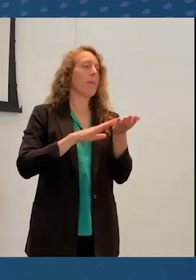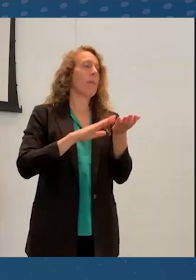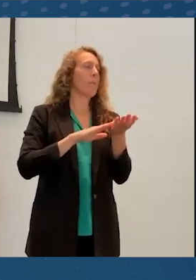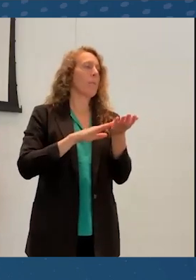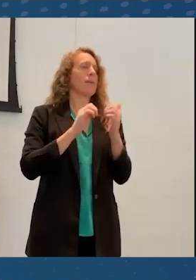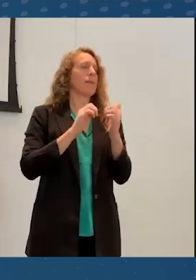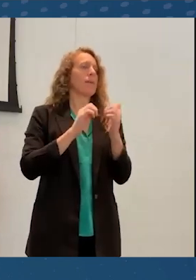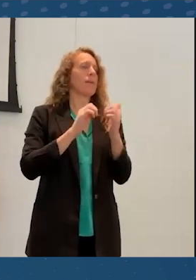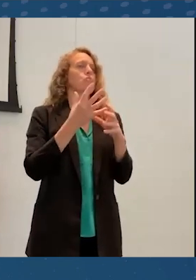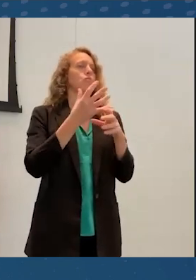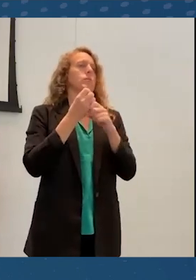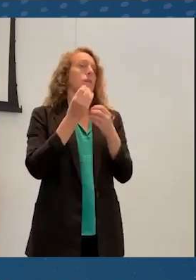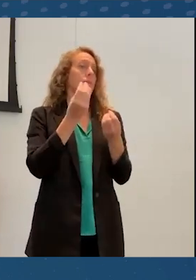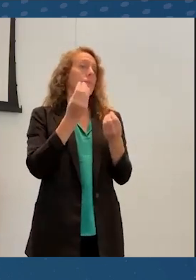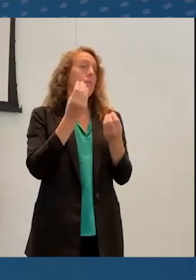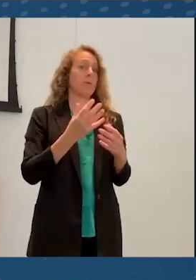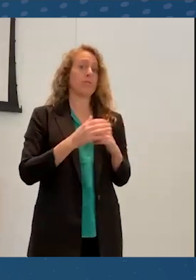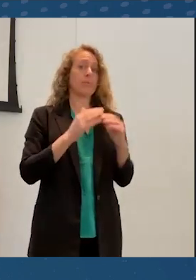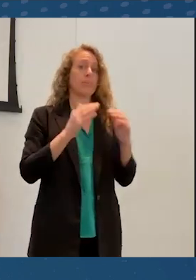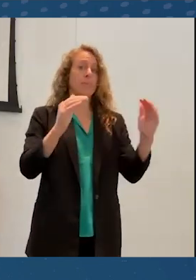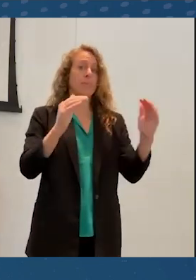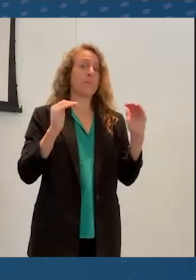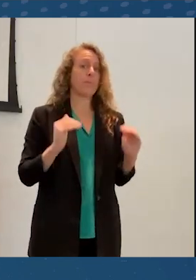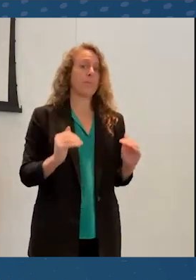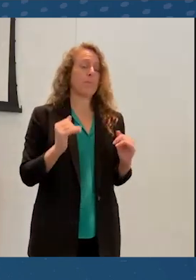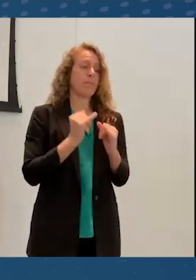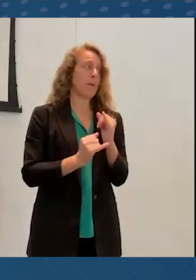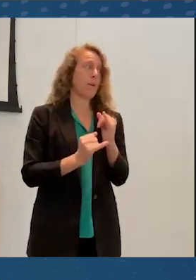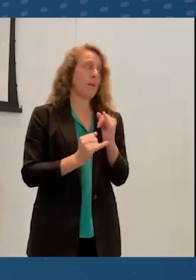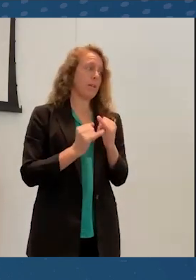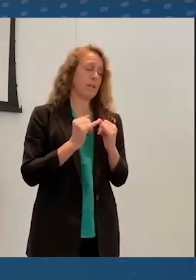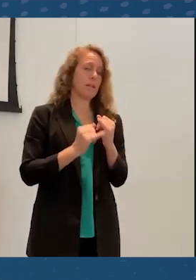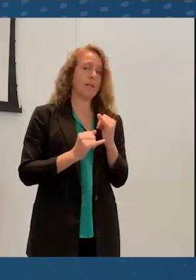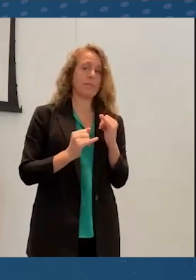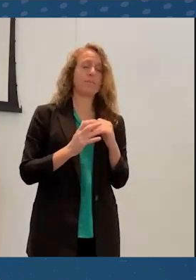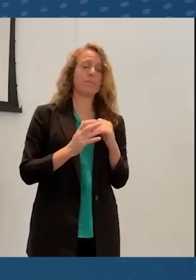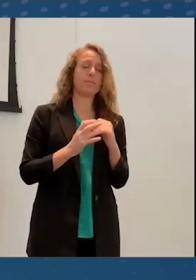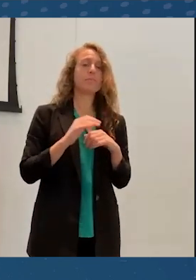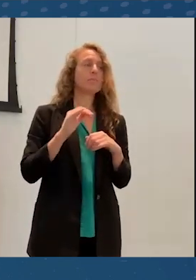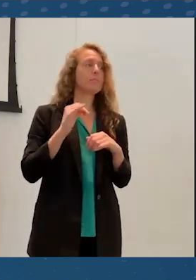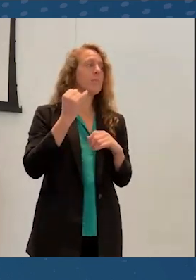And then finally, the idea of social flexibility.